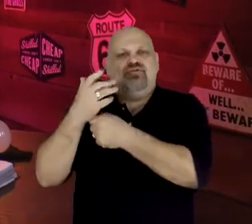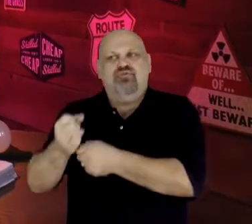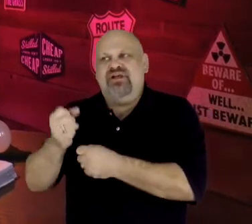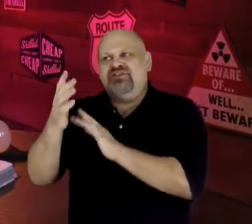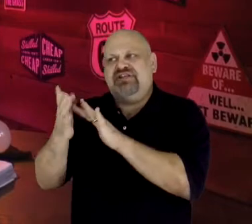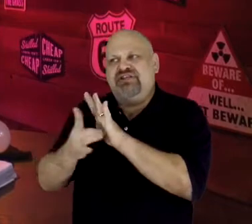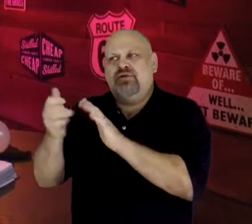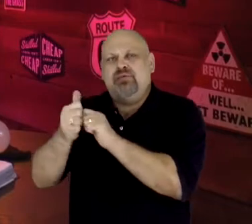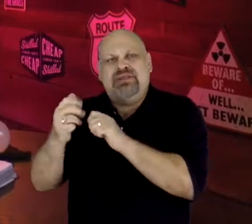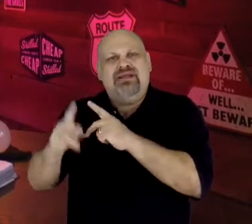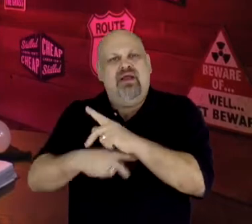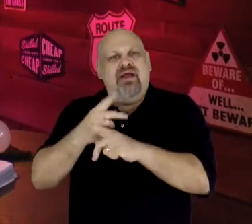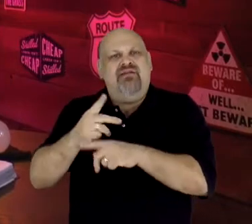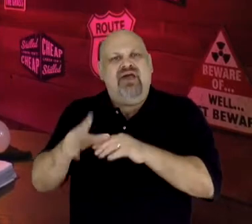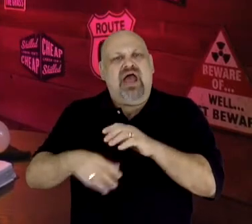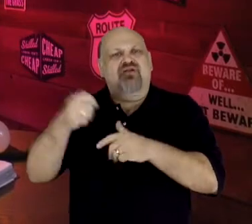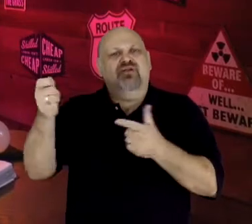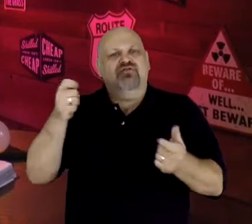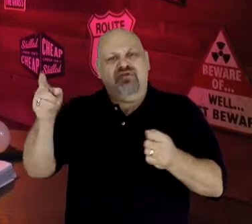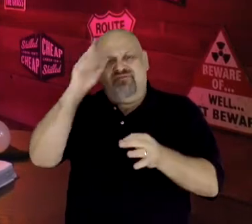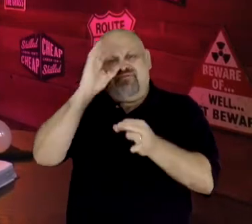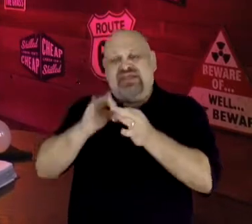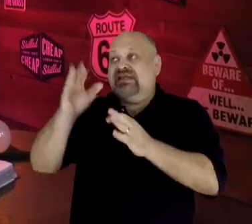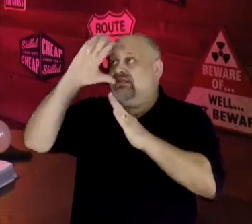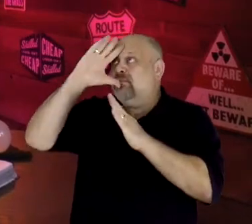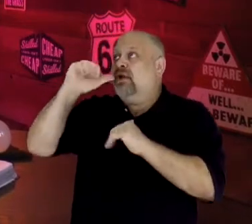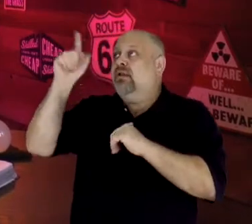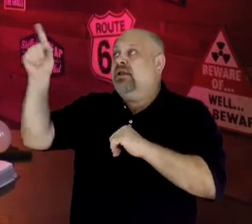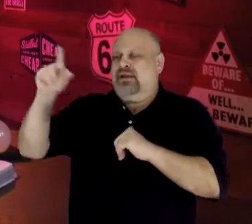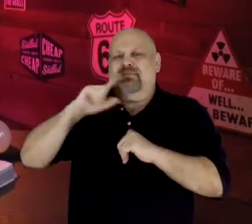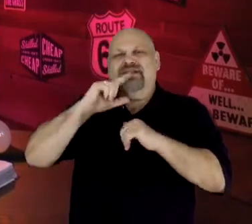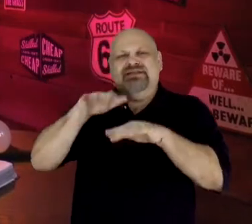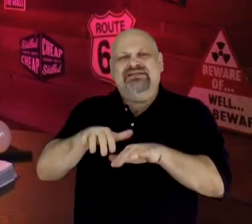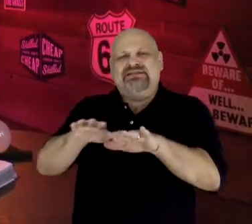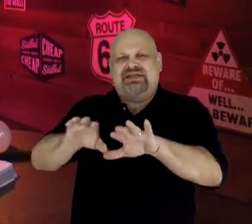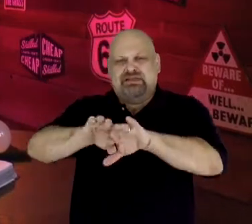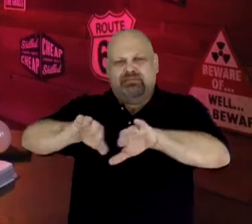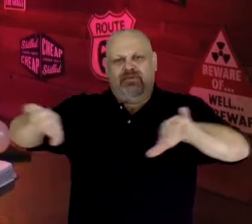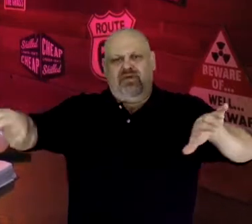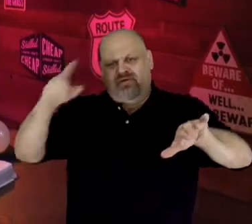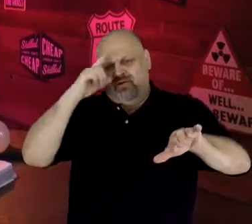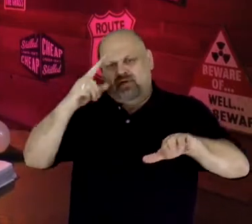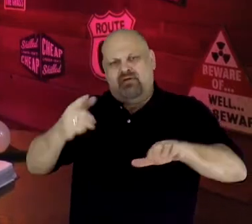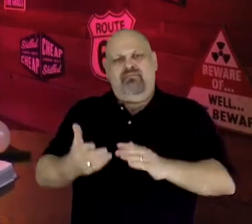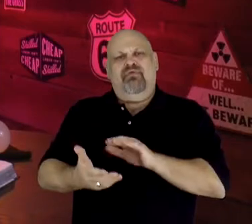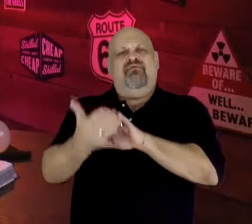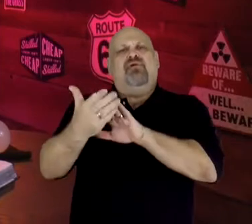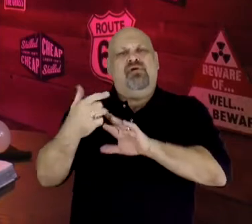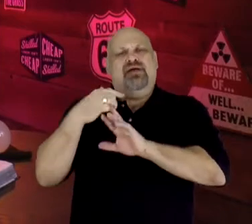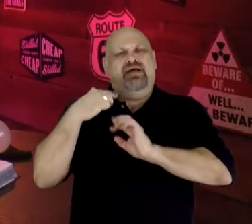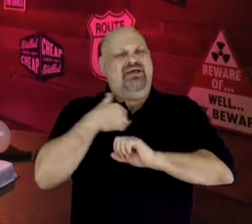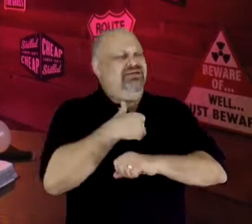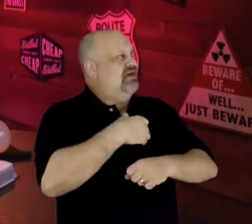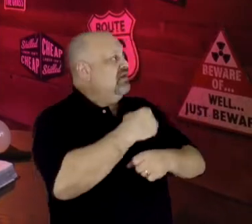of-control faith that expects Him to part the sea before us, defeat the army behind us, and breathe